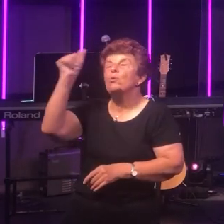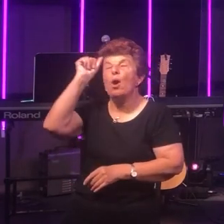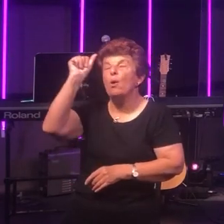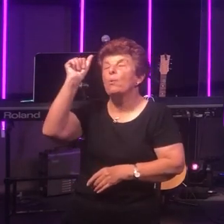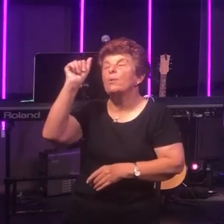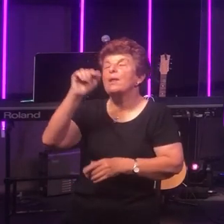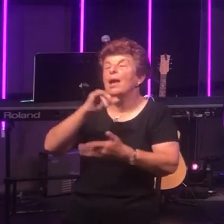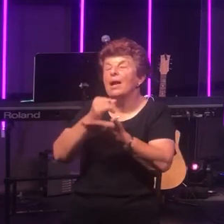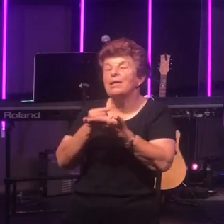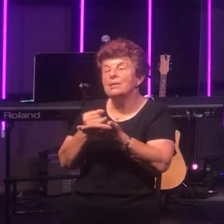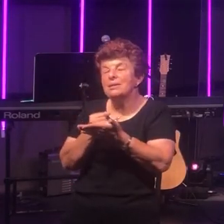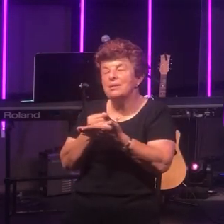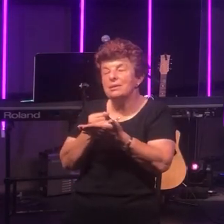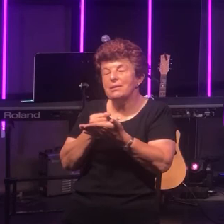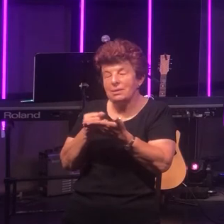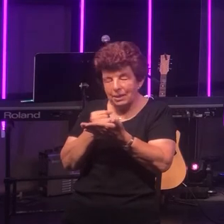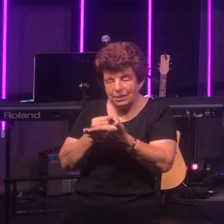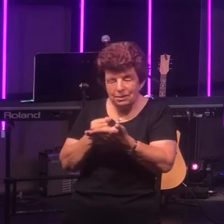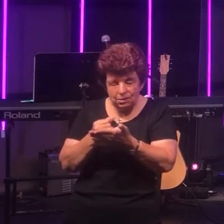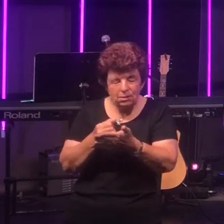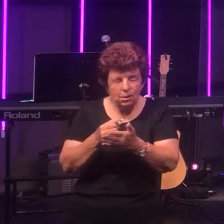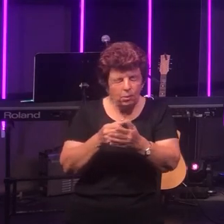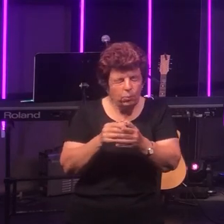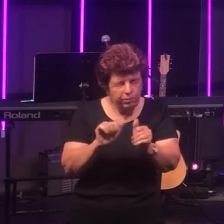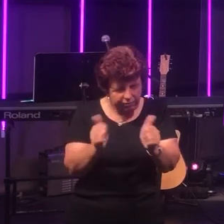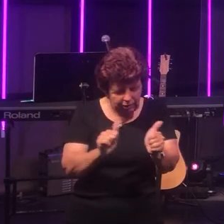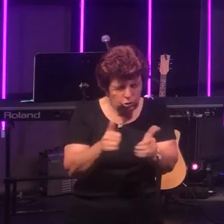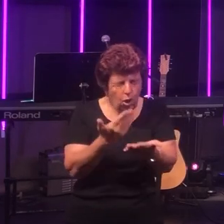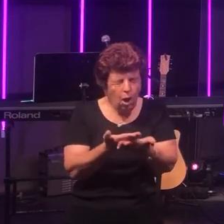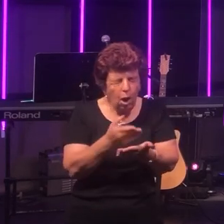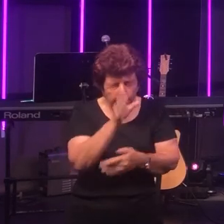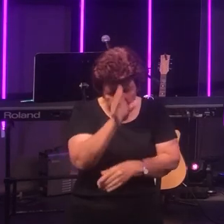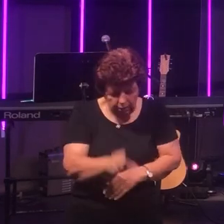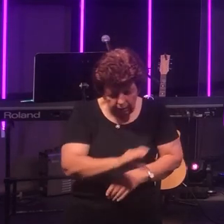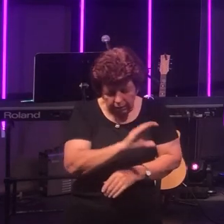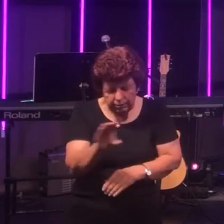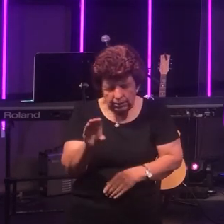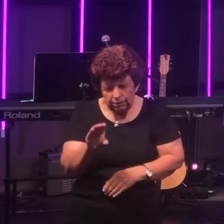our sins that were dealt with on Calvary - on the cross of Calvary - that